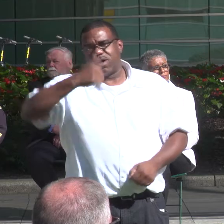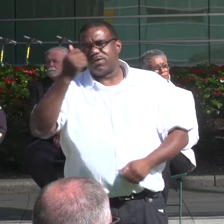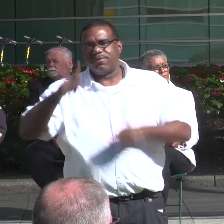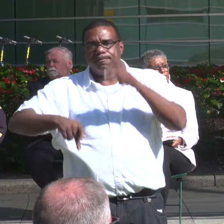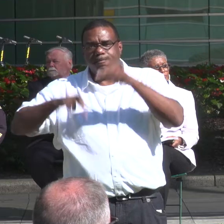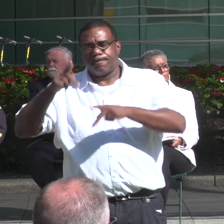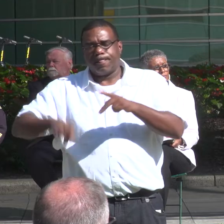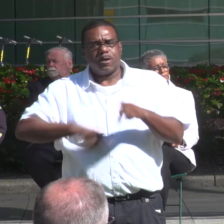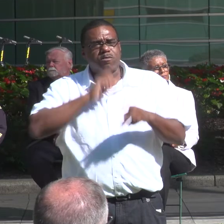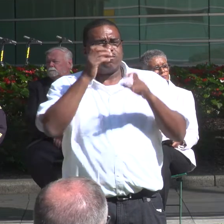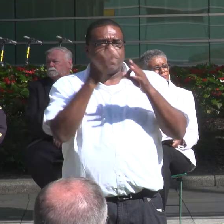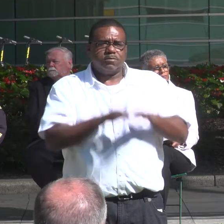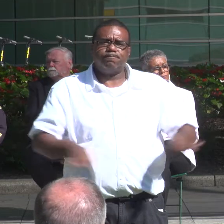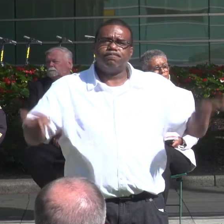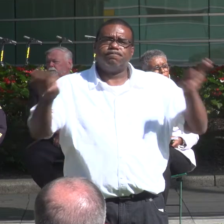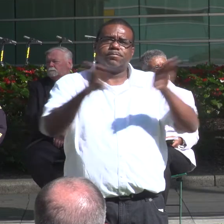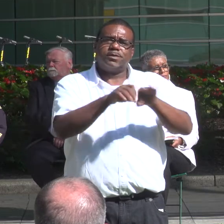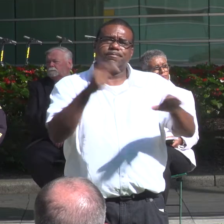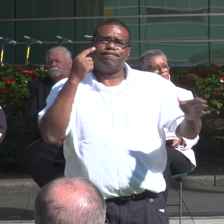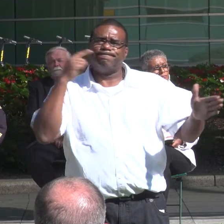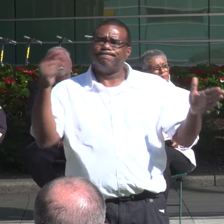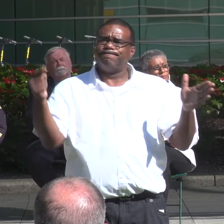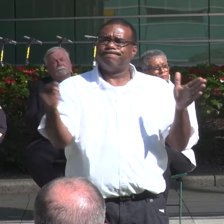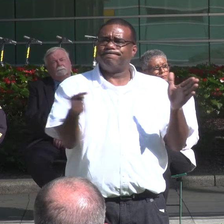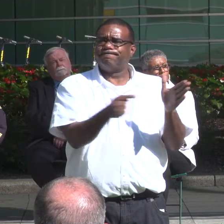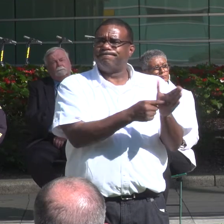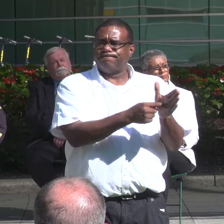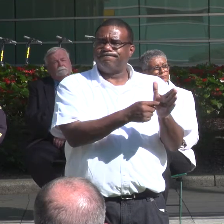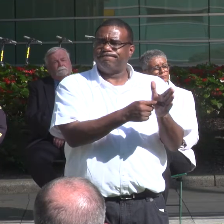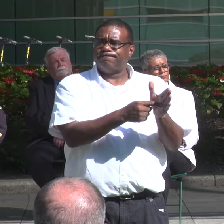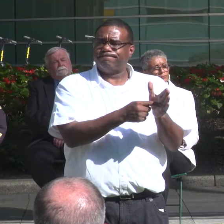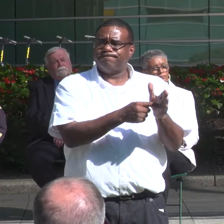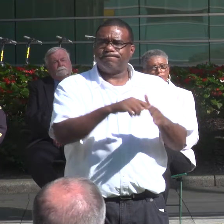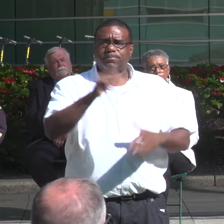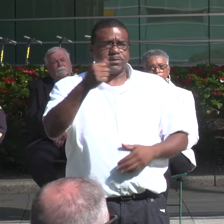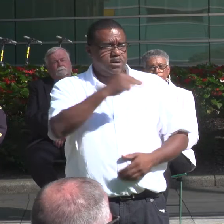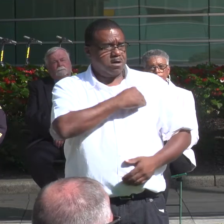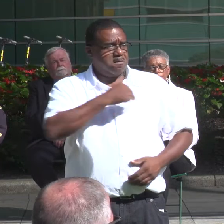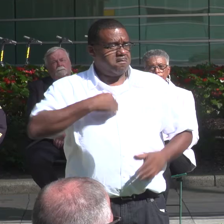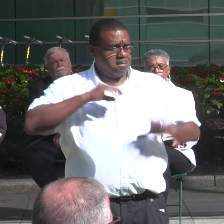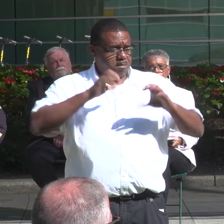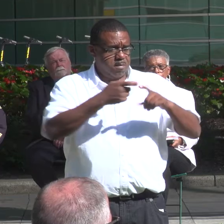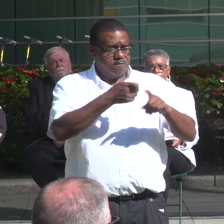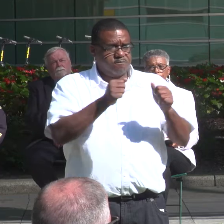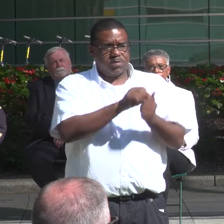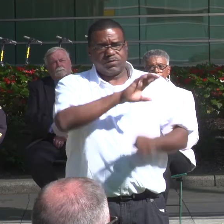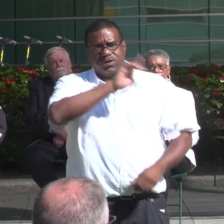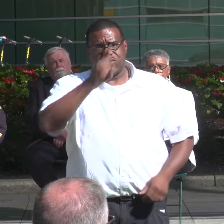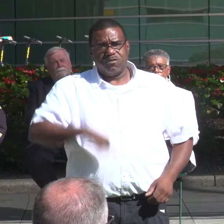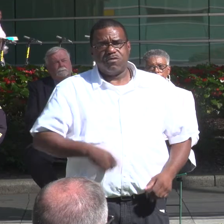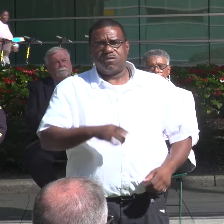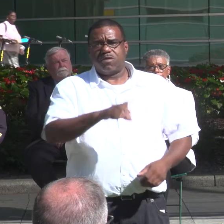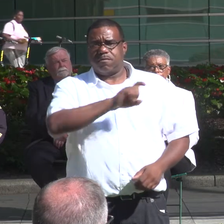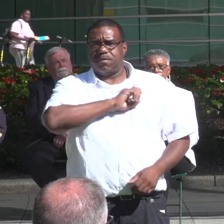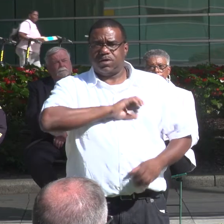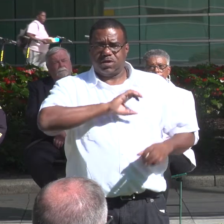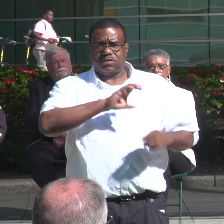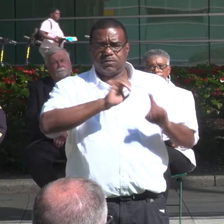IS IMPORTANT TO ACKNOWLEDGE TE 10 MEMBERS OF THE DETROIT POLICE DEPARTMENT AND THE 12